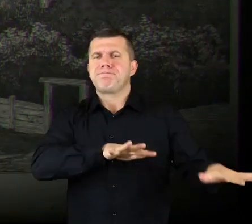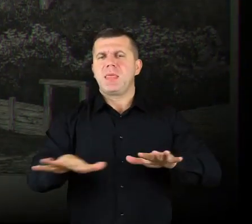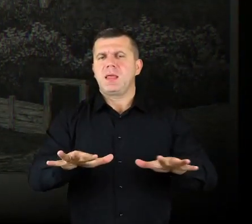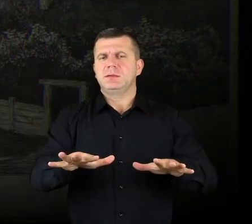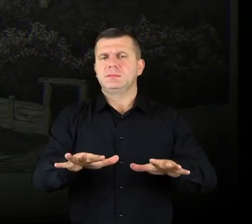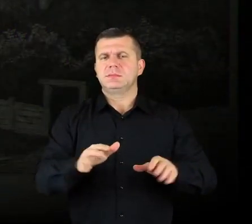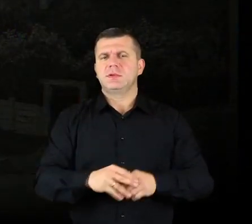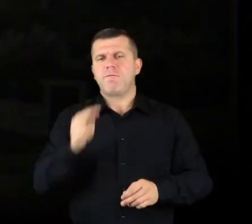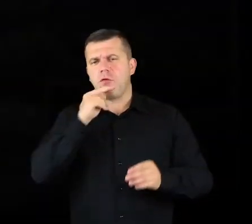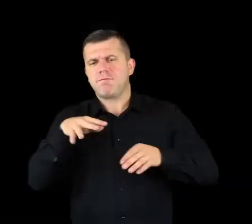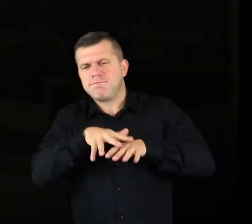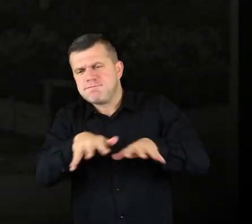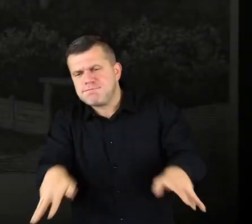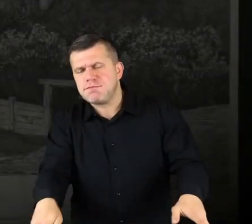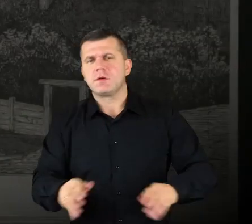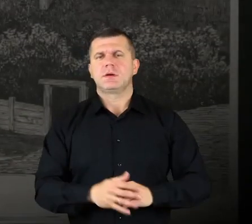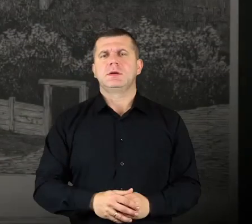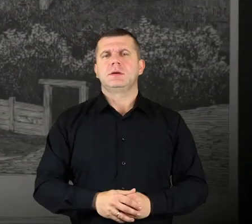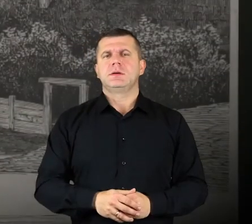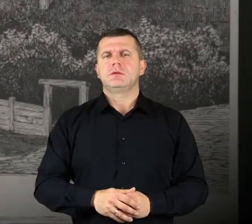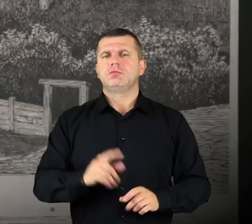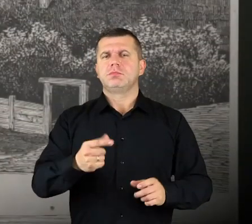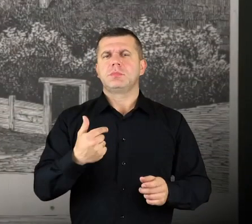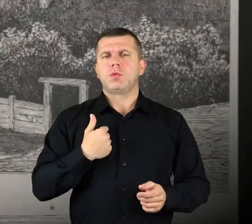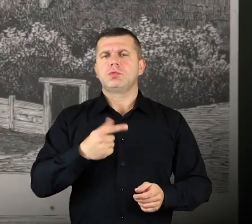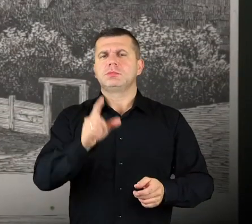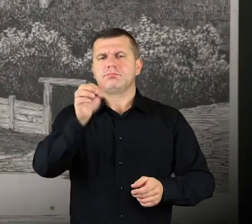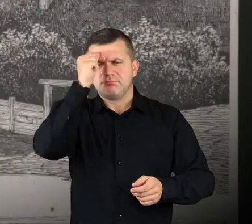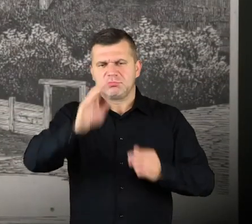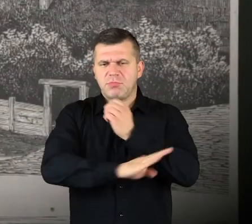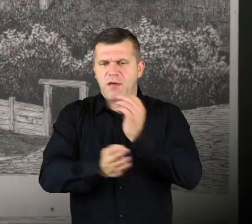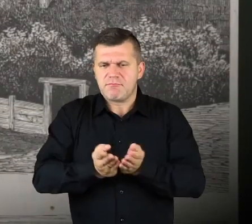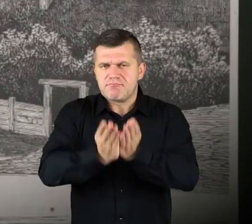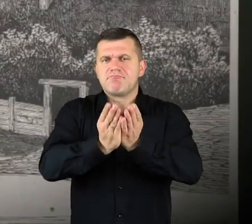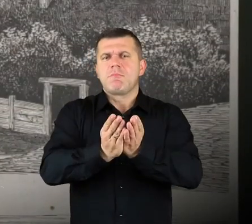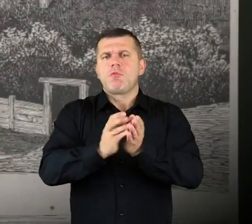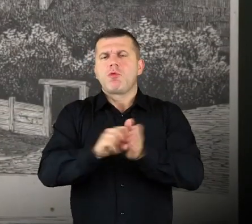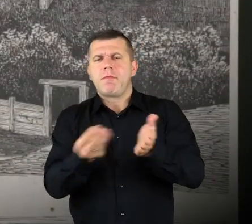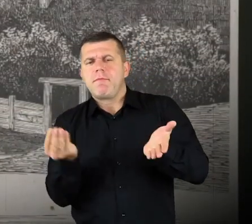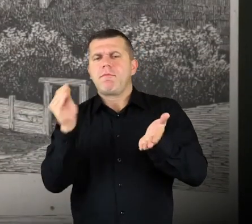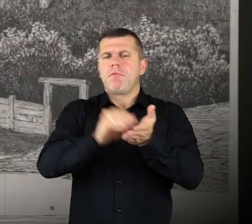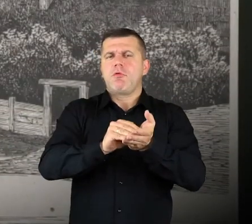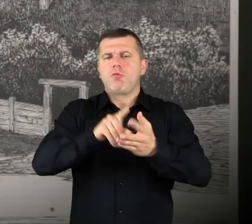(a place that collects the water that would sip into a ship) was wooden “stolec” with a place to mount a mast,